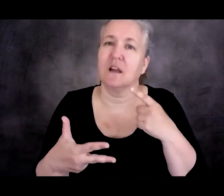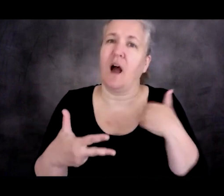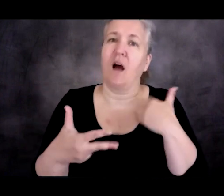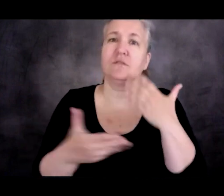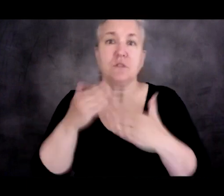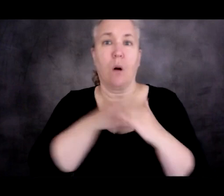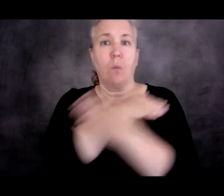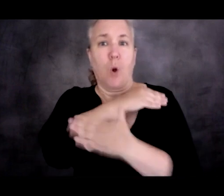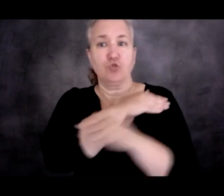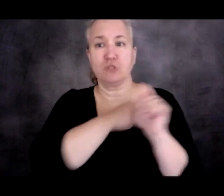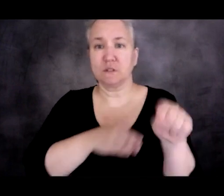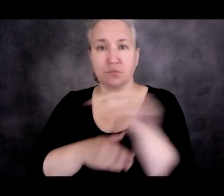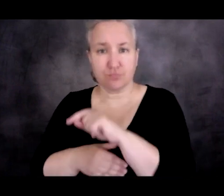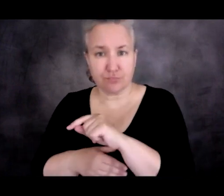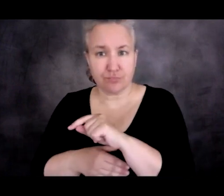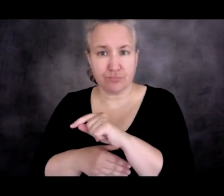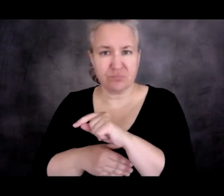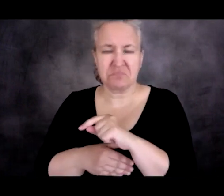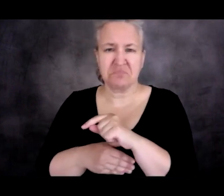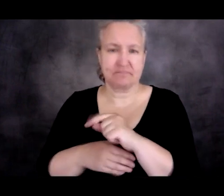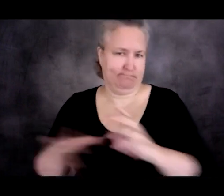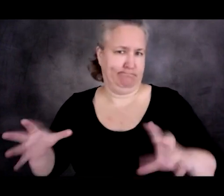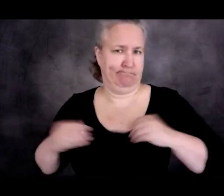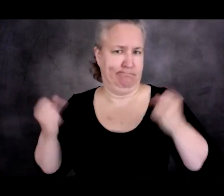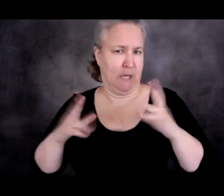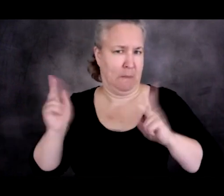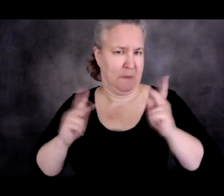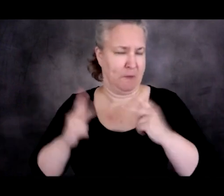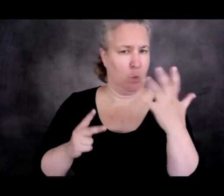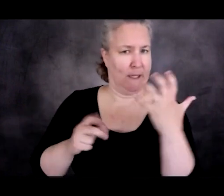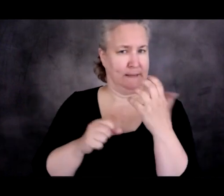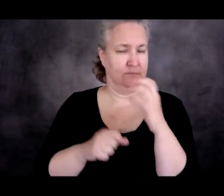that have received large numbers of asylum seekers and haven't had this xenophobic backlash?